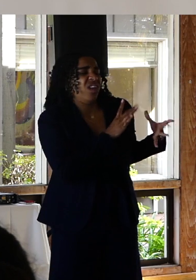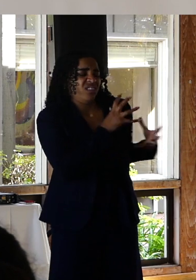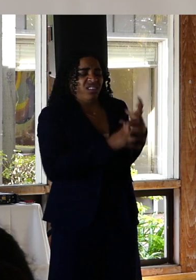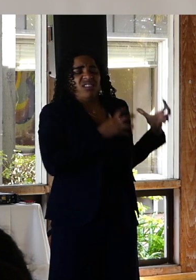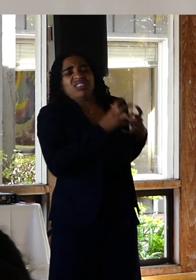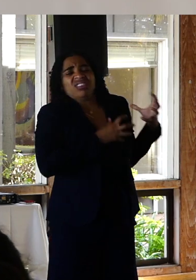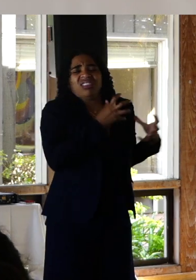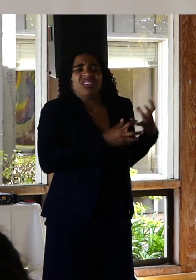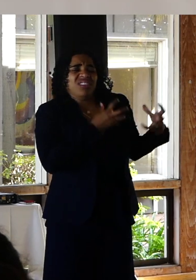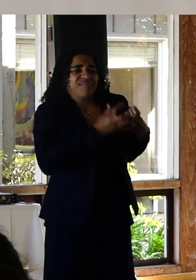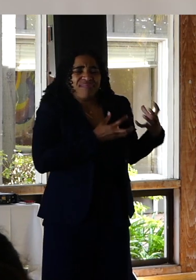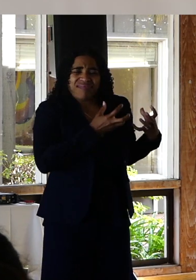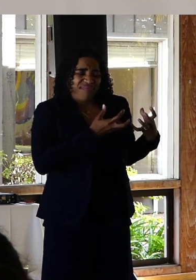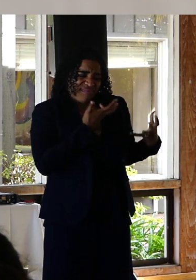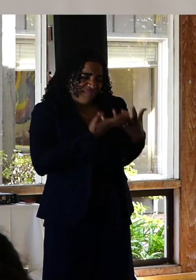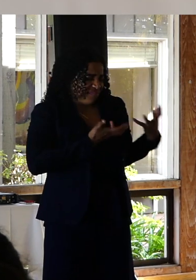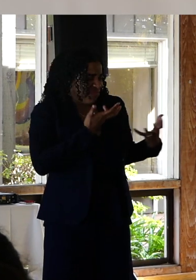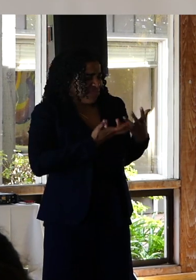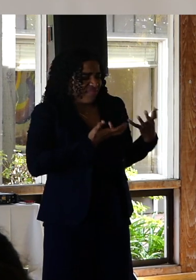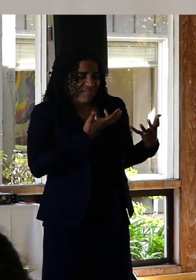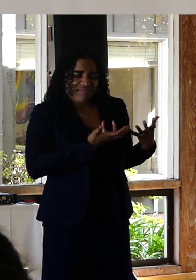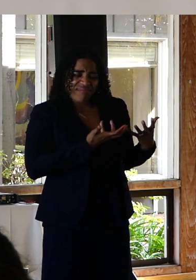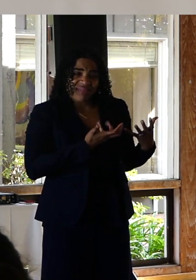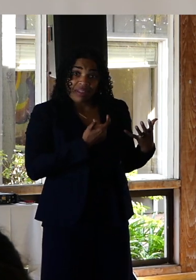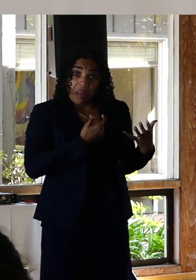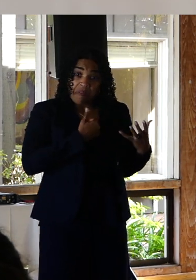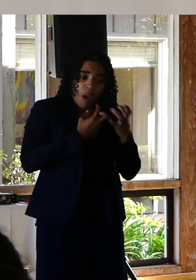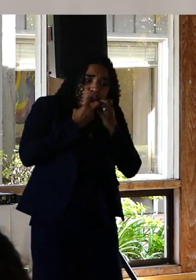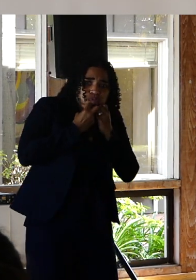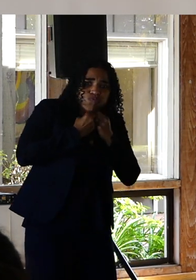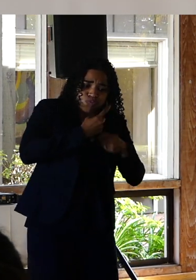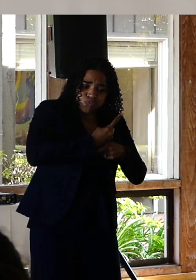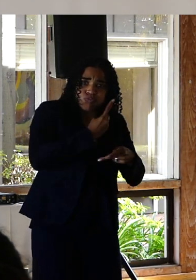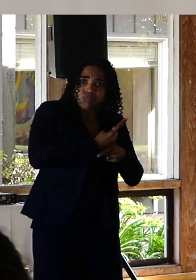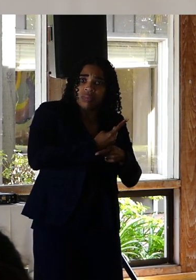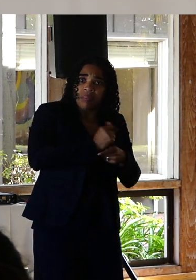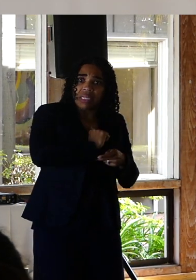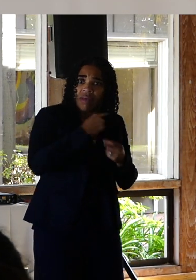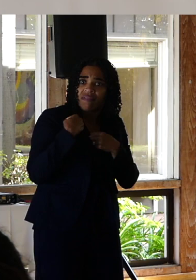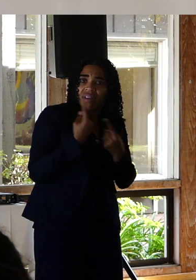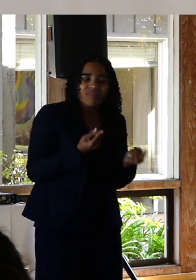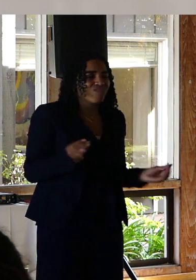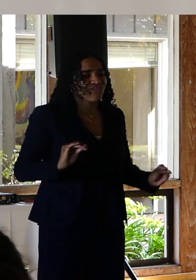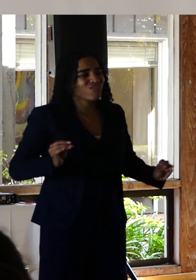That self care had fallen by the wayside. So I became complacent and thought